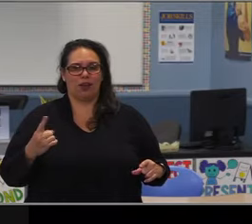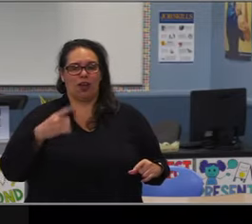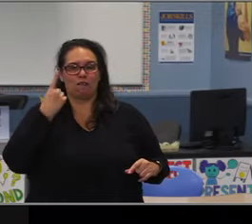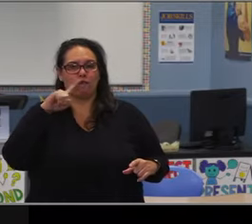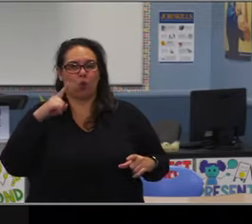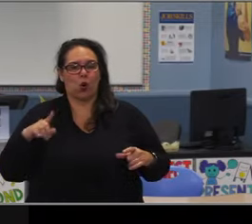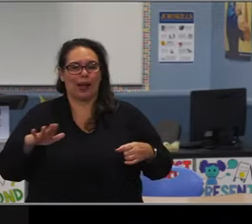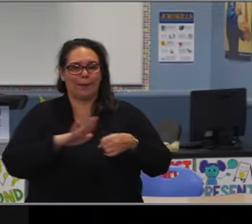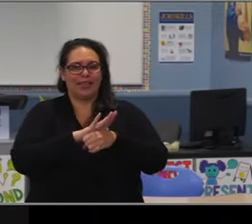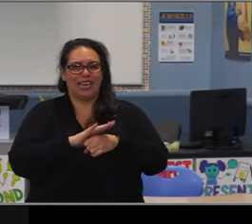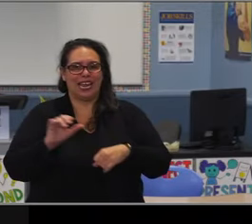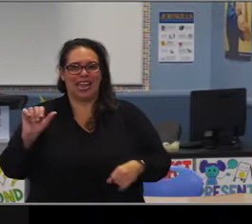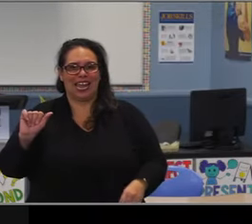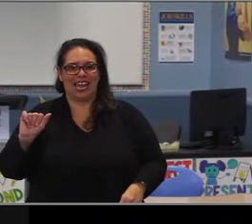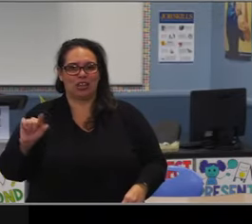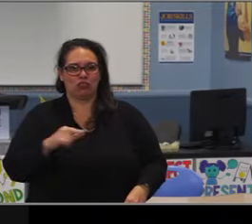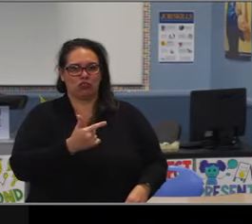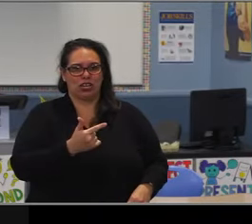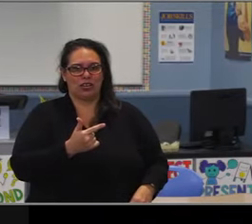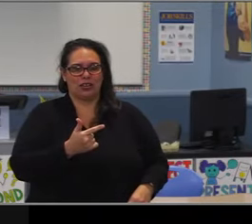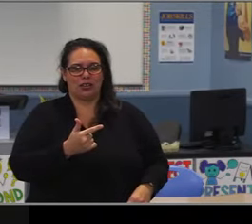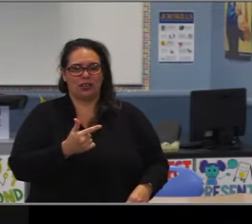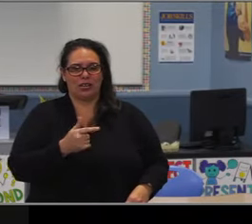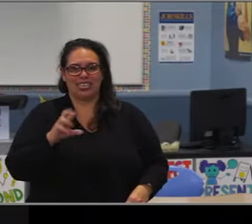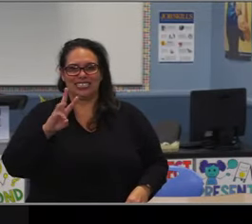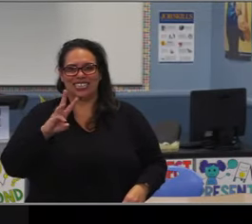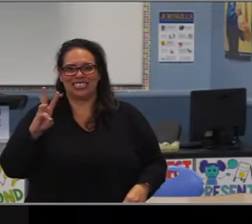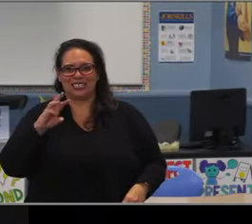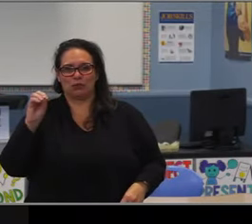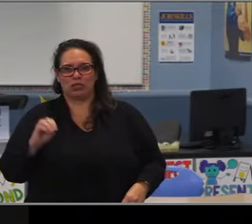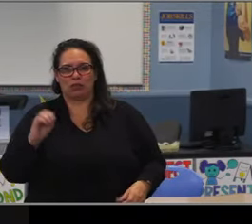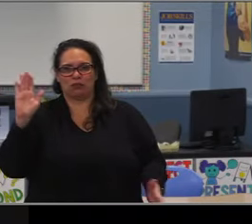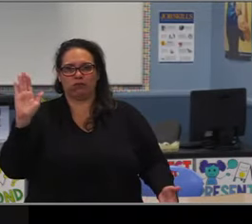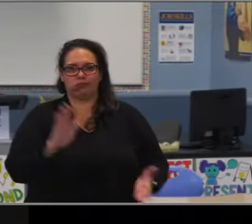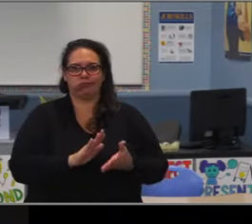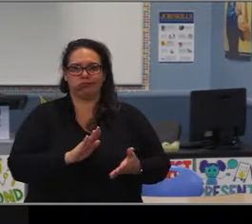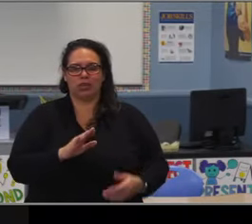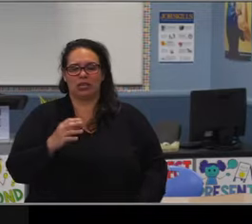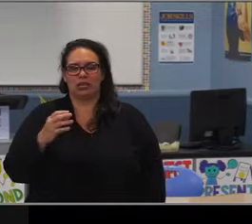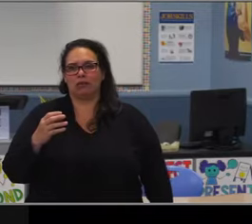doing better than 50 percentile on our PSAT. So it's interesting to juxtapose